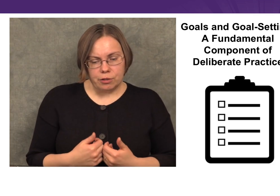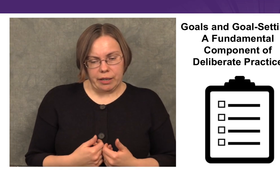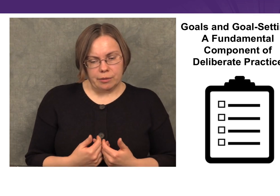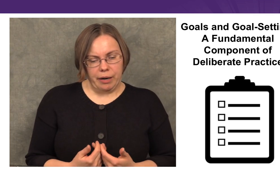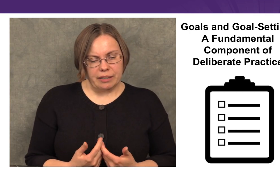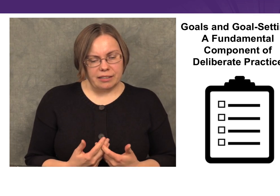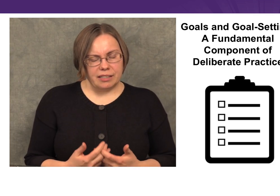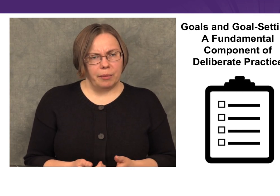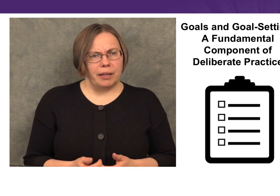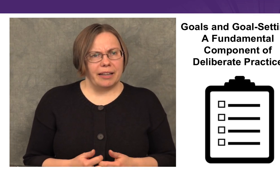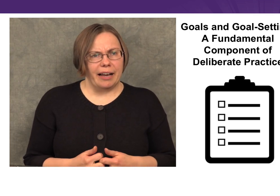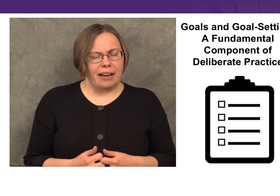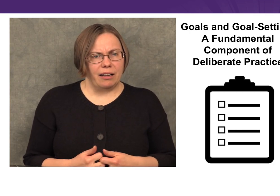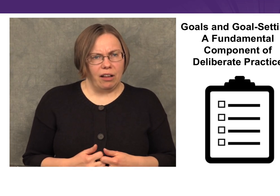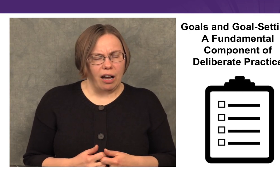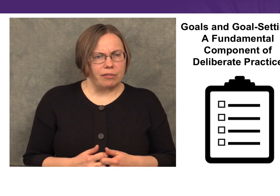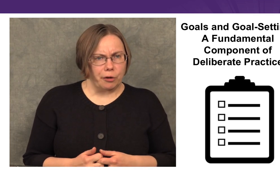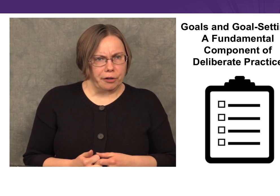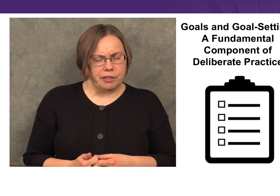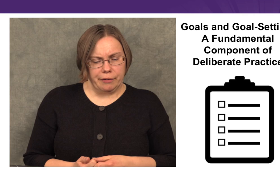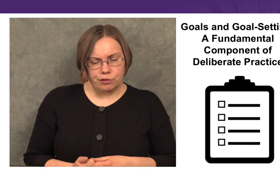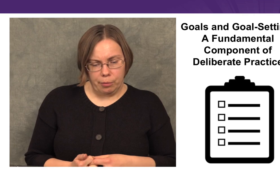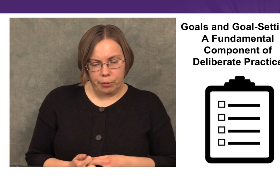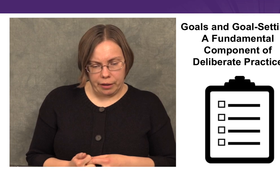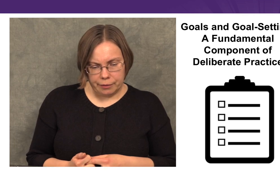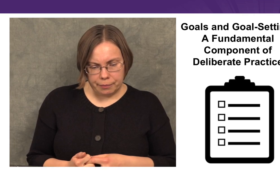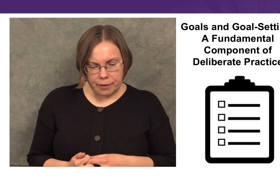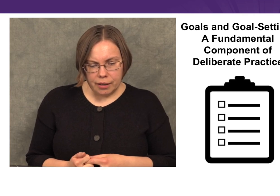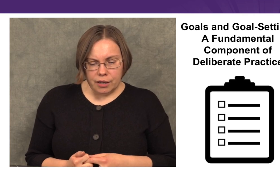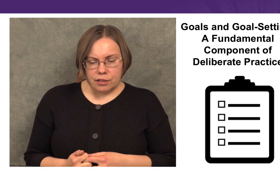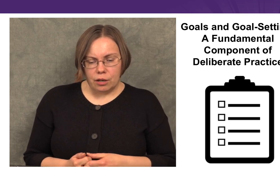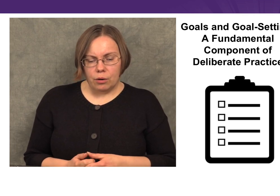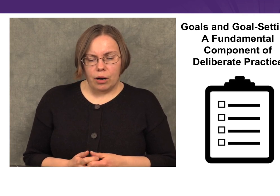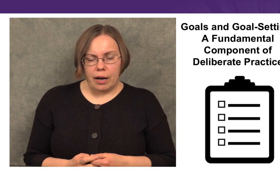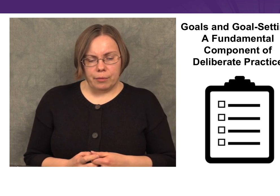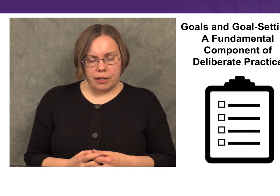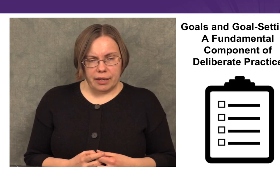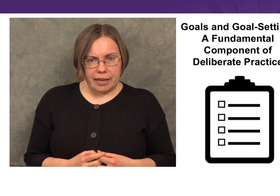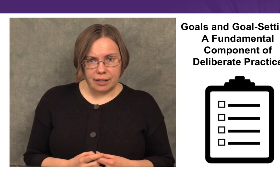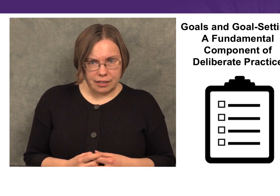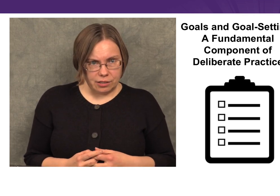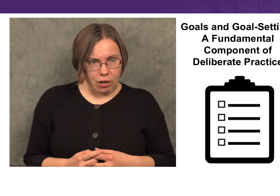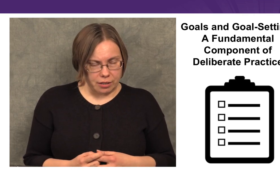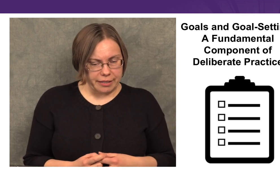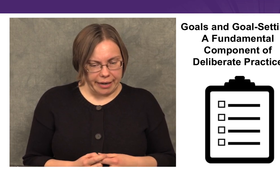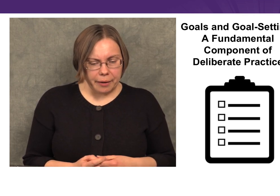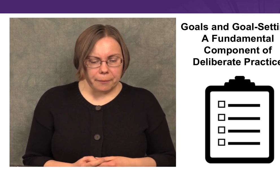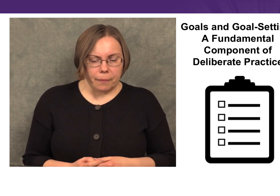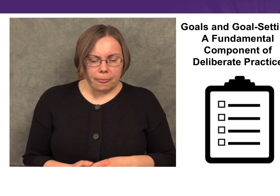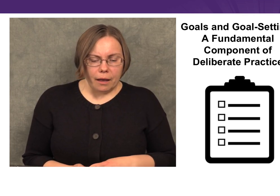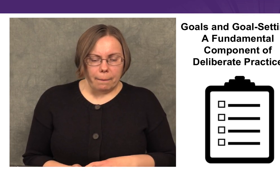self-directed practice is something that a lot of learners have trouble with. I’m going to end this talk today